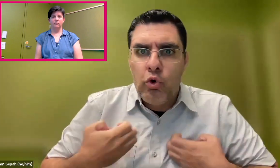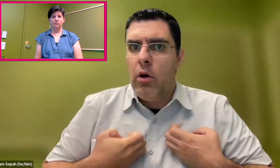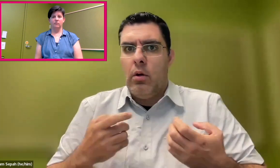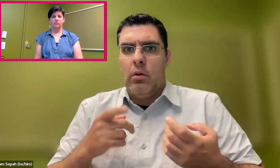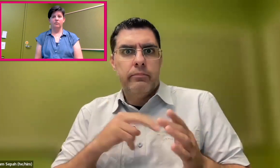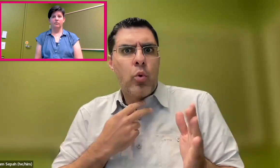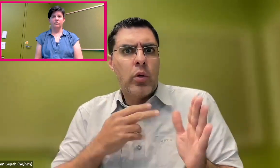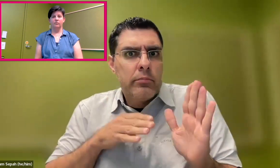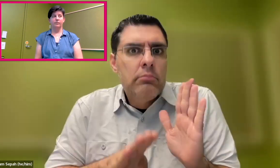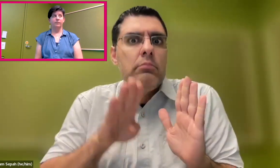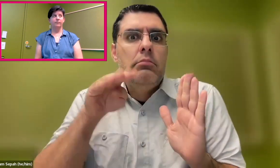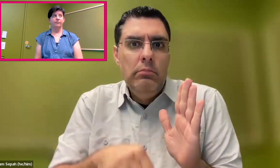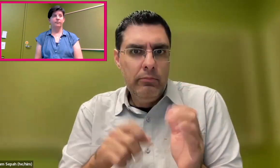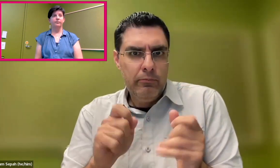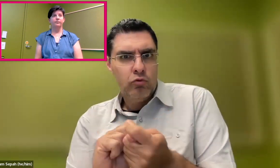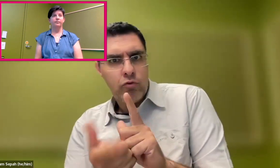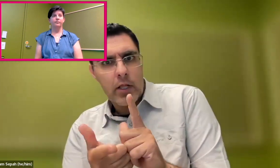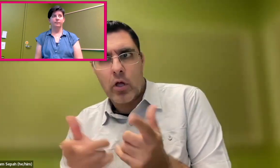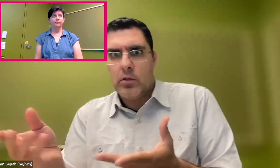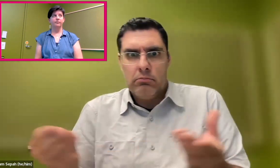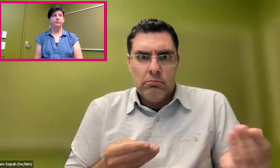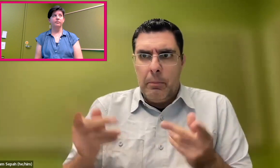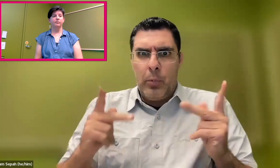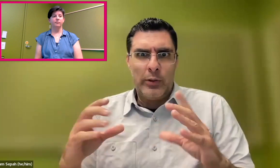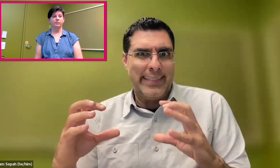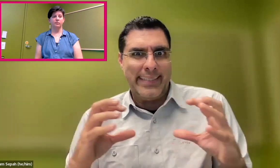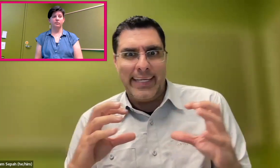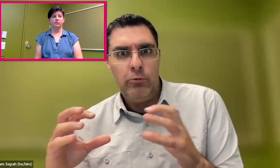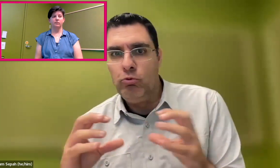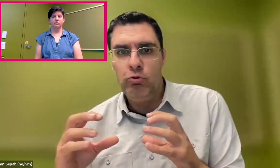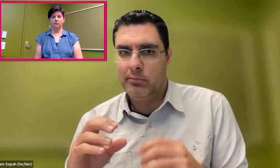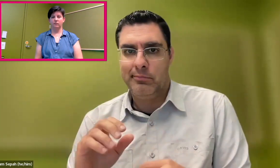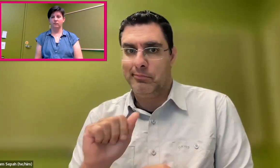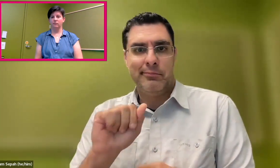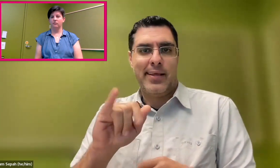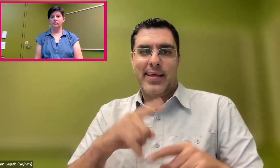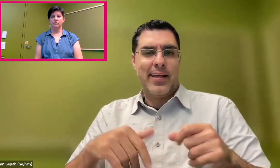If there's some type of emotion on the face or the voice tone